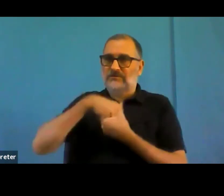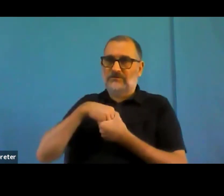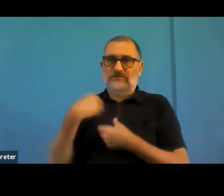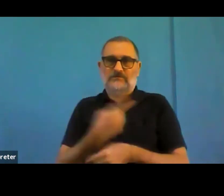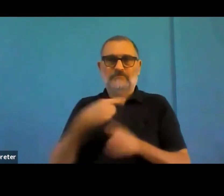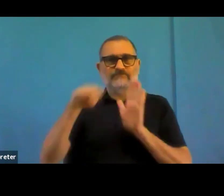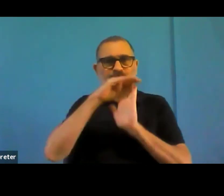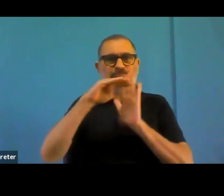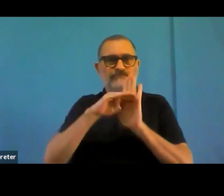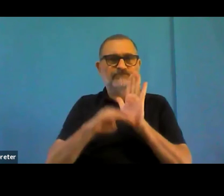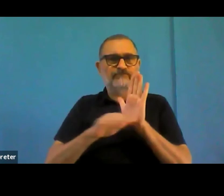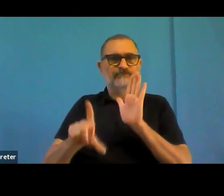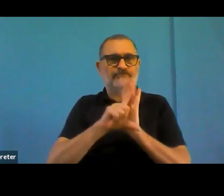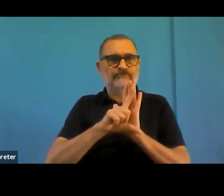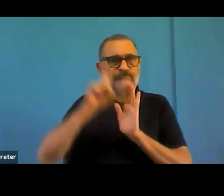want them to move, if you know what I mean.